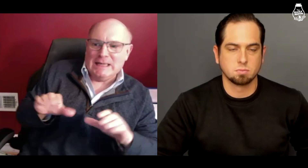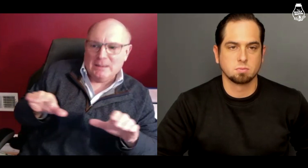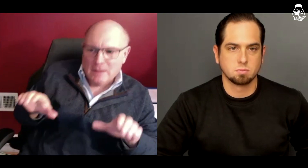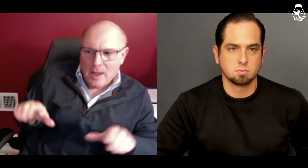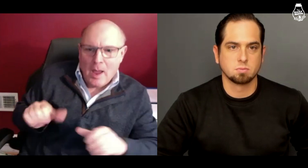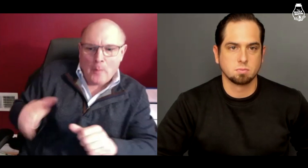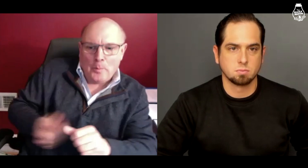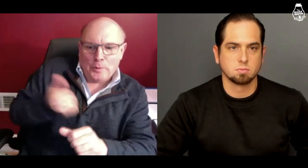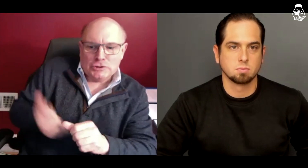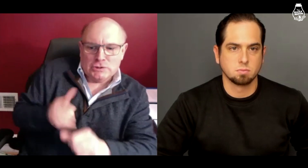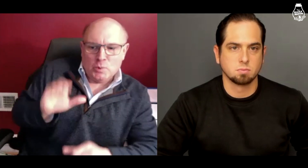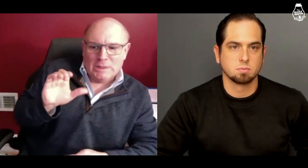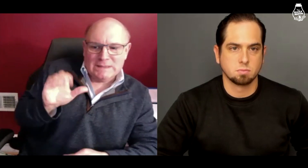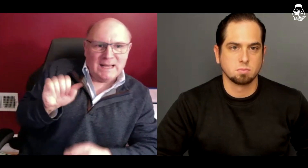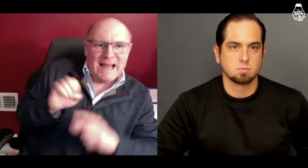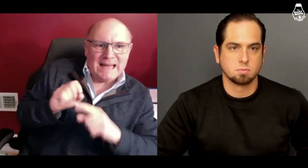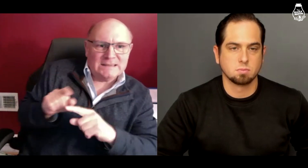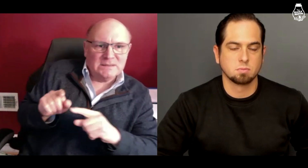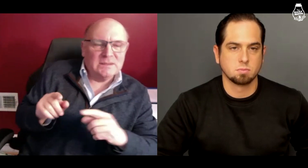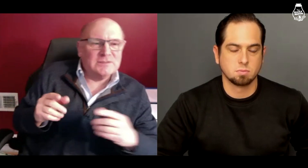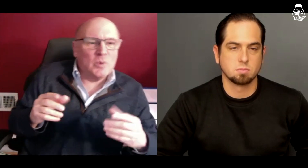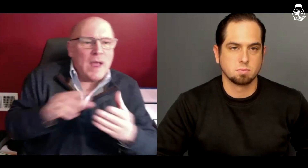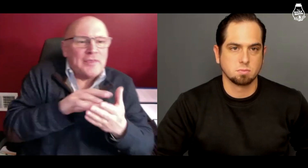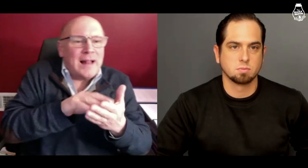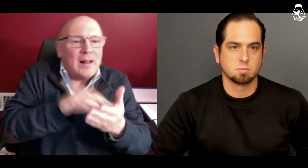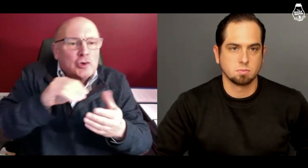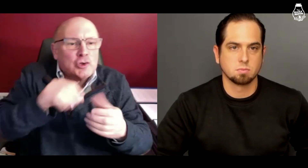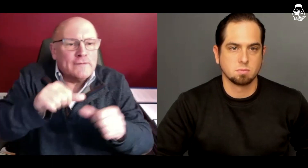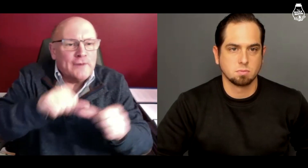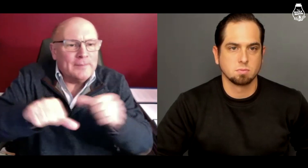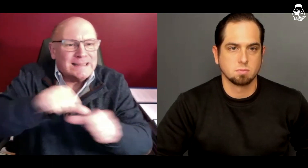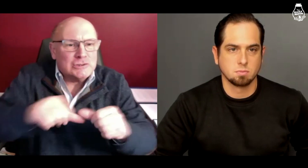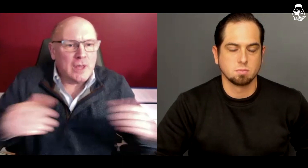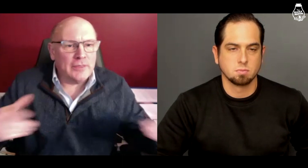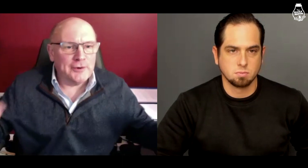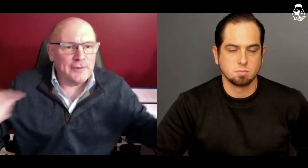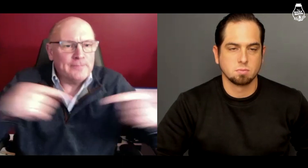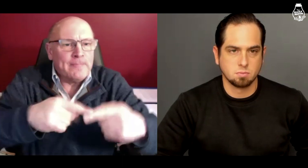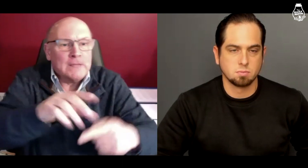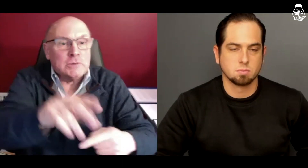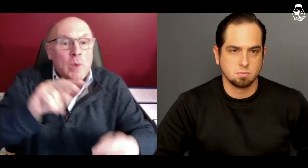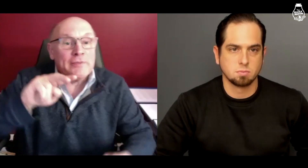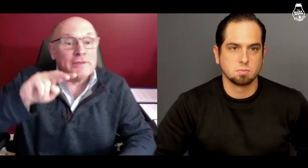how they pursued the case. So both learned rom each other.